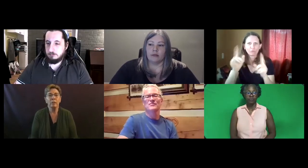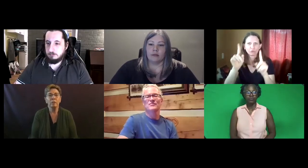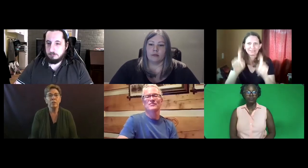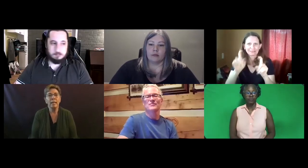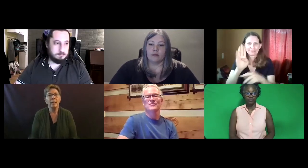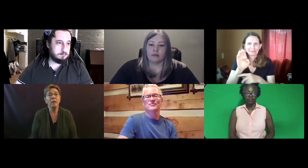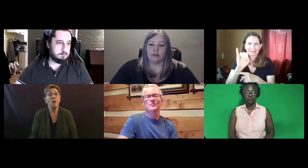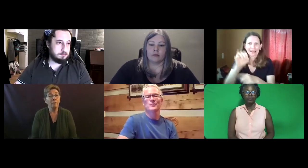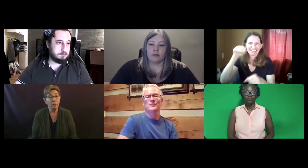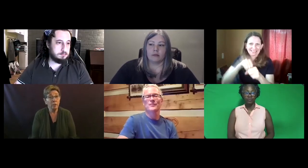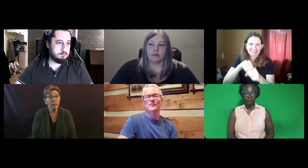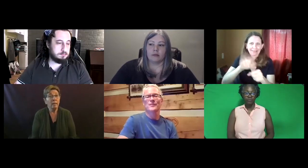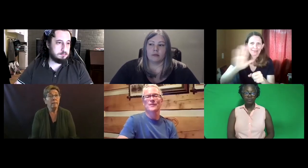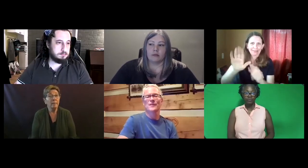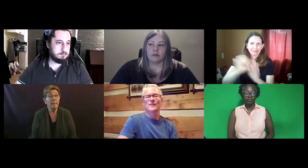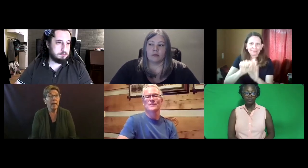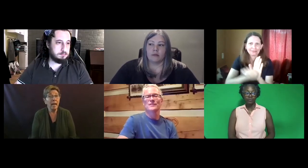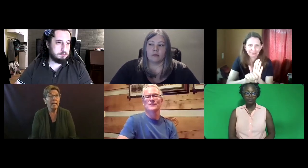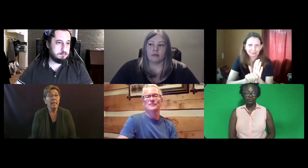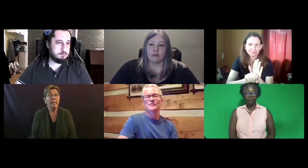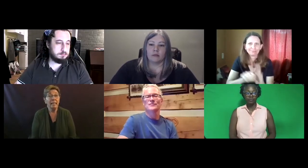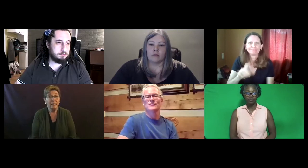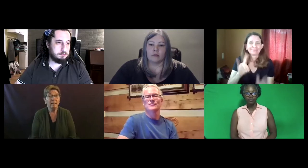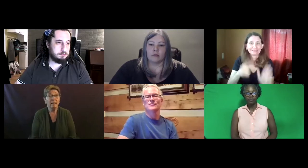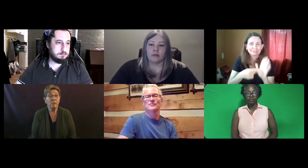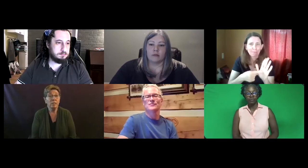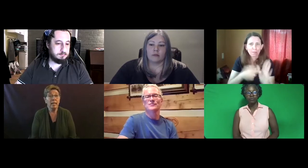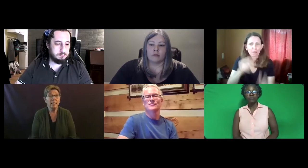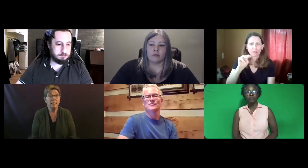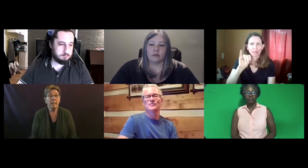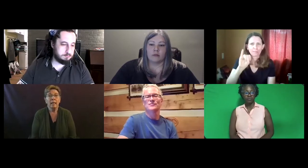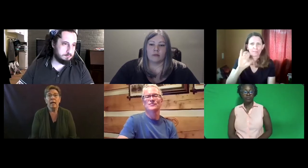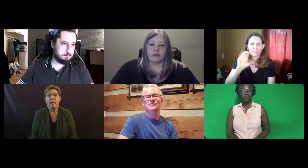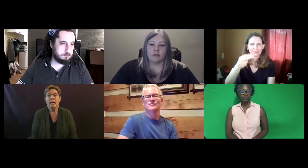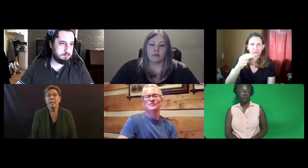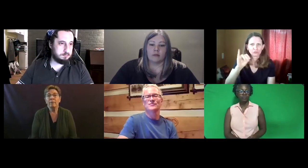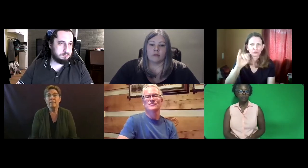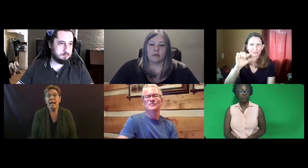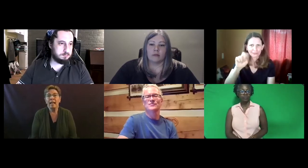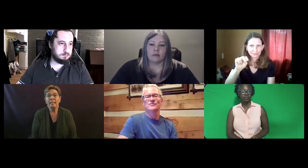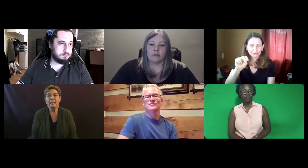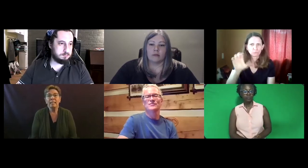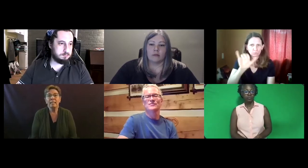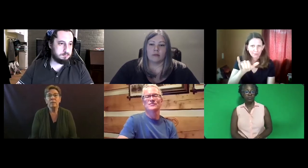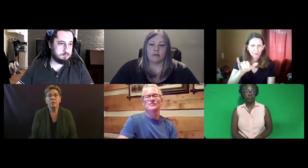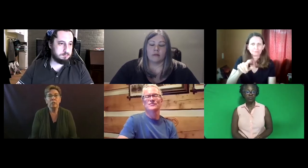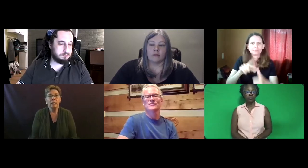state can offer the BEI in their state. Example of that is Michigan.